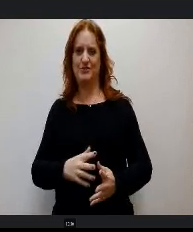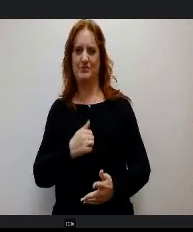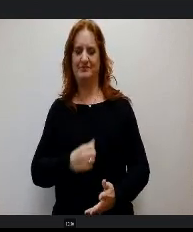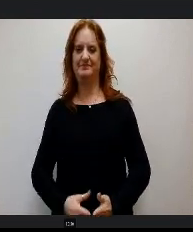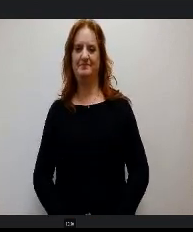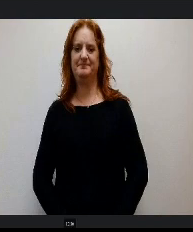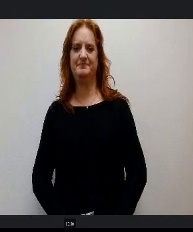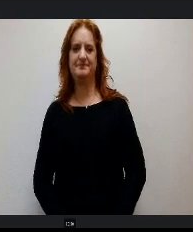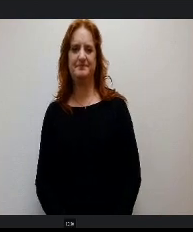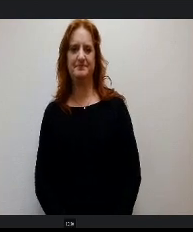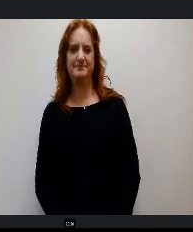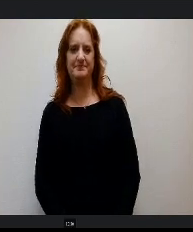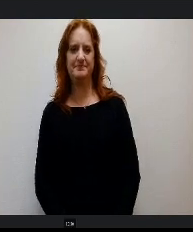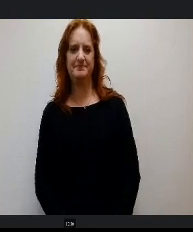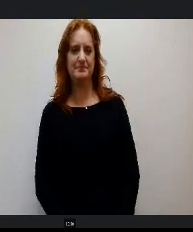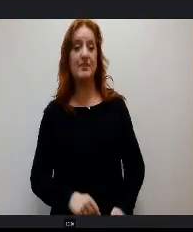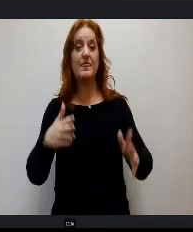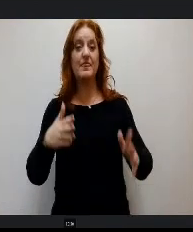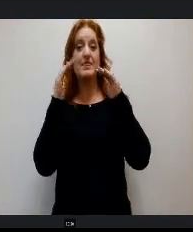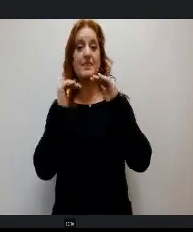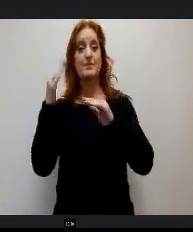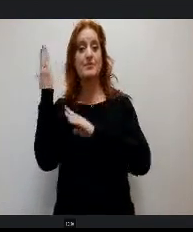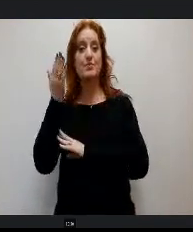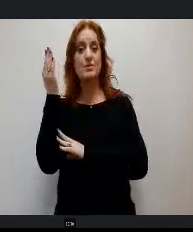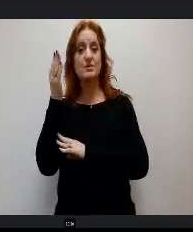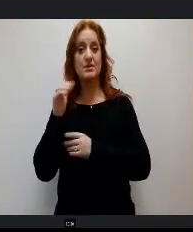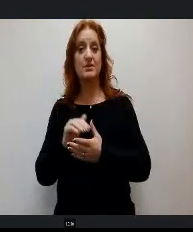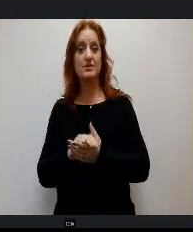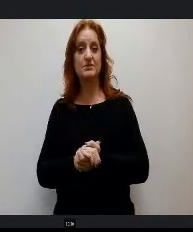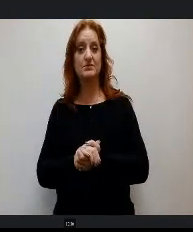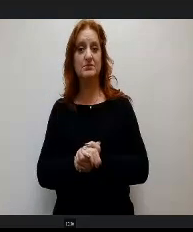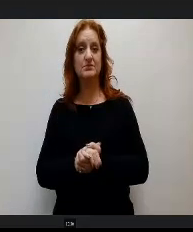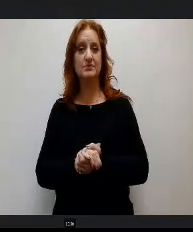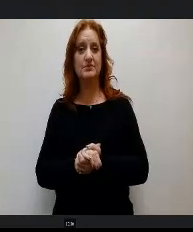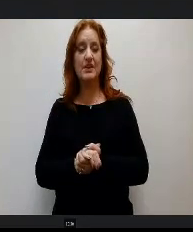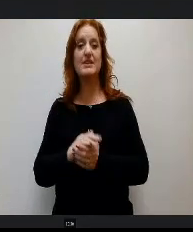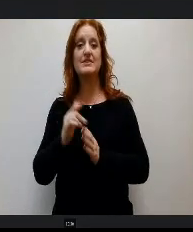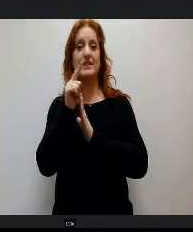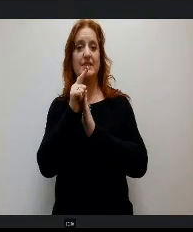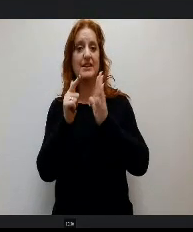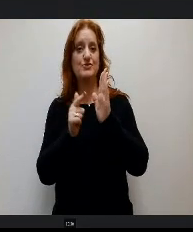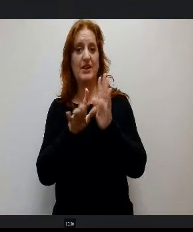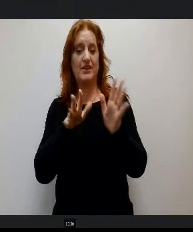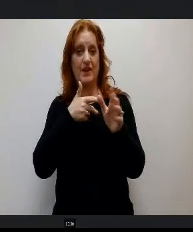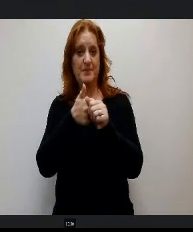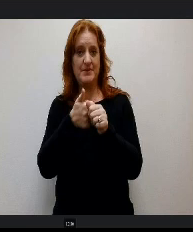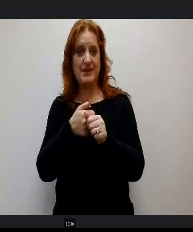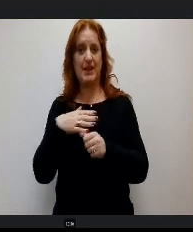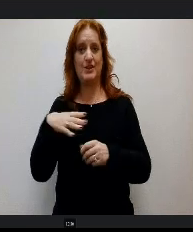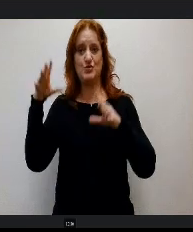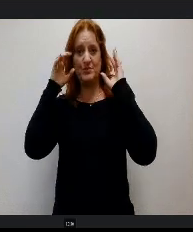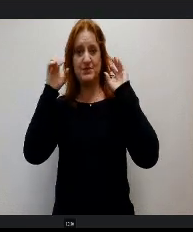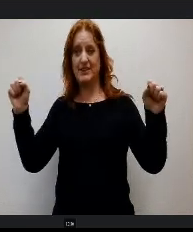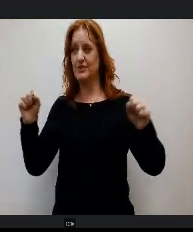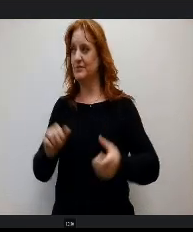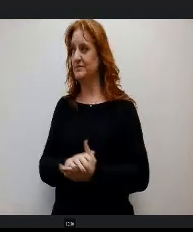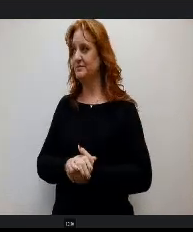Our next presentation is our legislative update Superintendent Haberer, yes, with Mrs. Tonya Thompson, our General